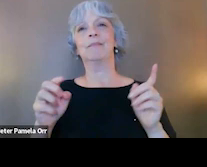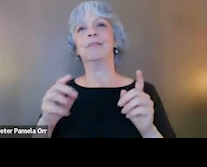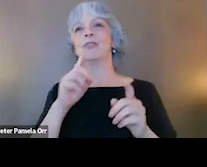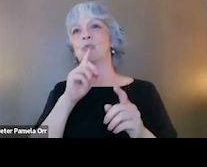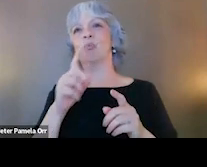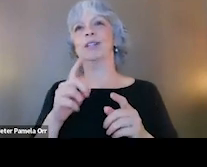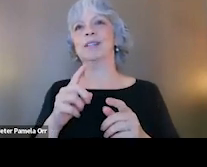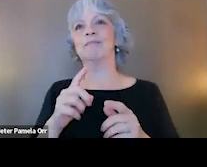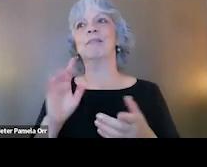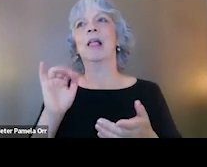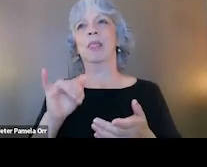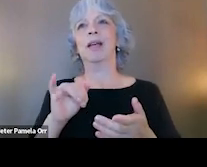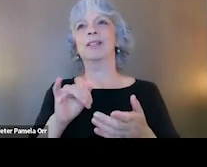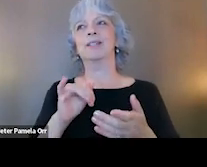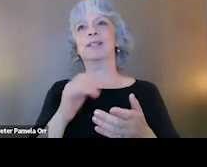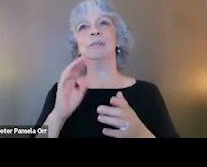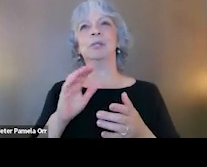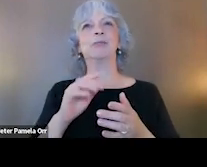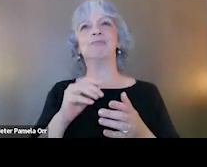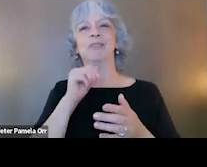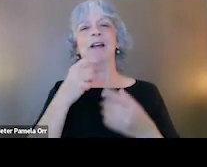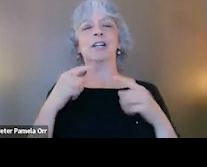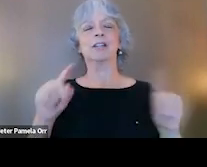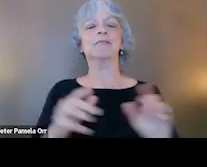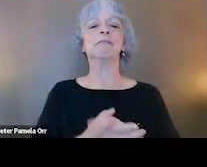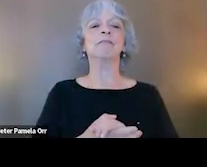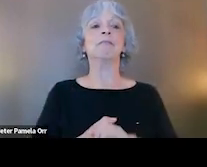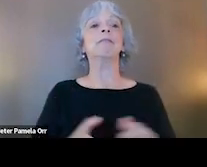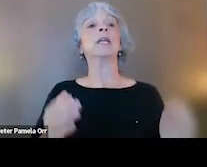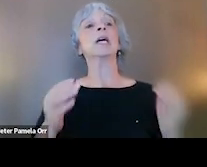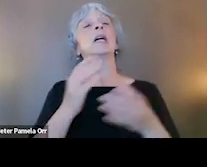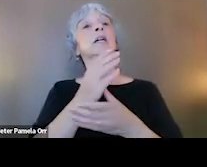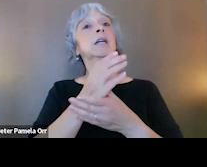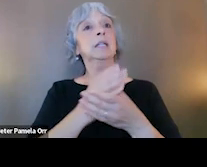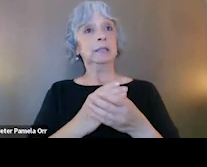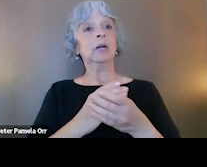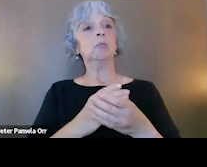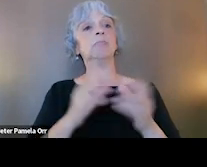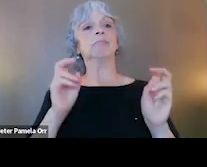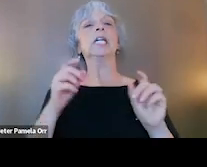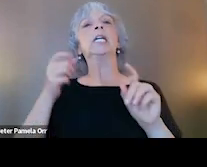getting weaker and weaker for ketamine. Now the ones that have some signal include TMS,